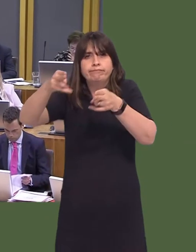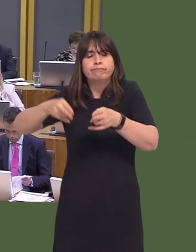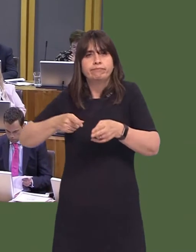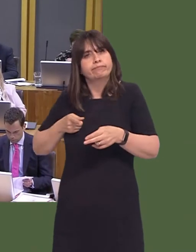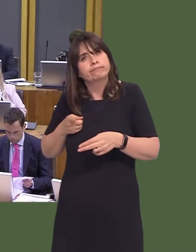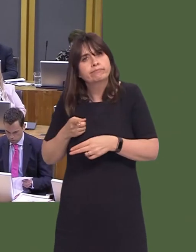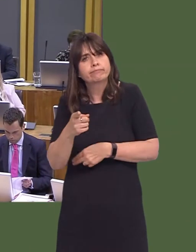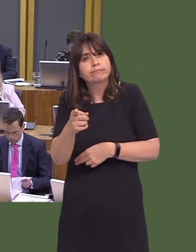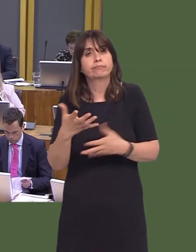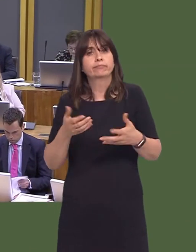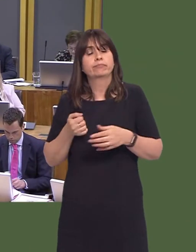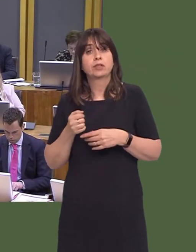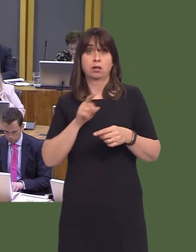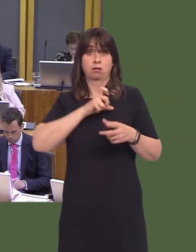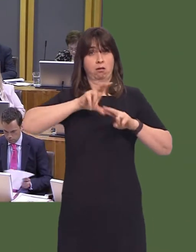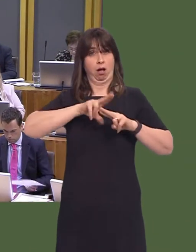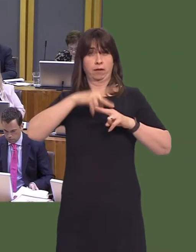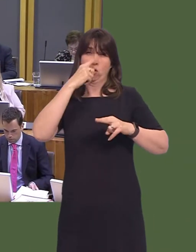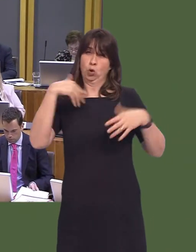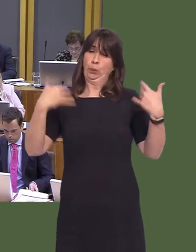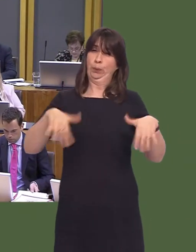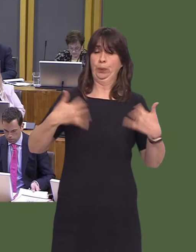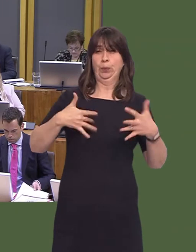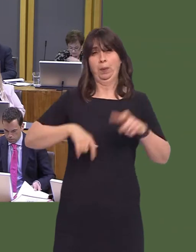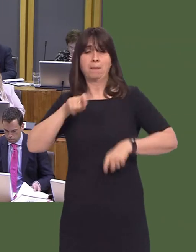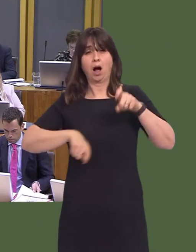and he's quite right to do so, because Cardiff has great potential for ensuring that more